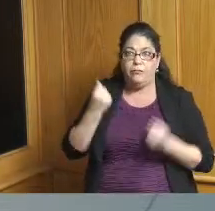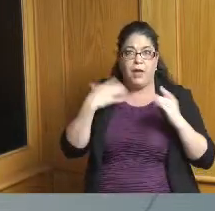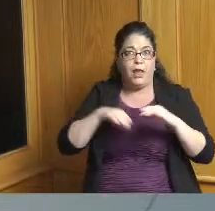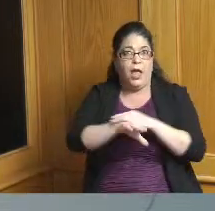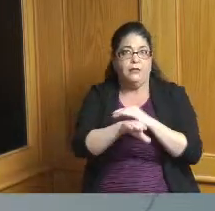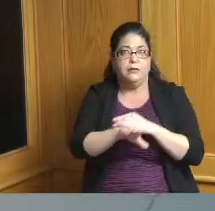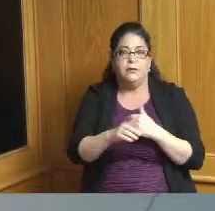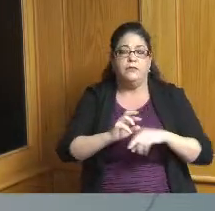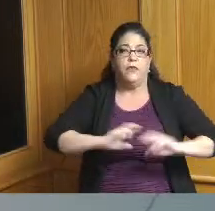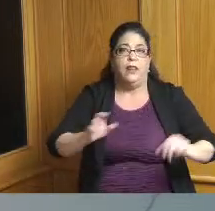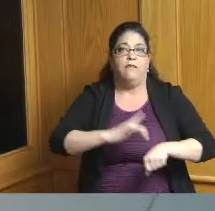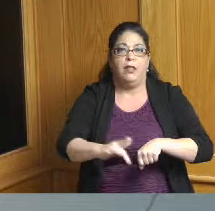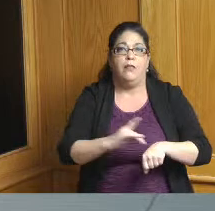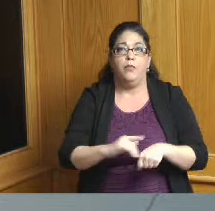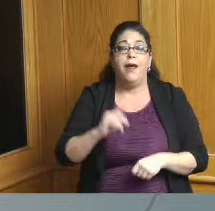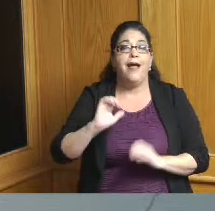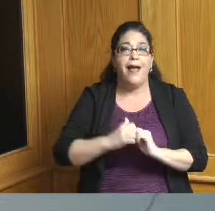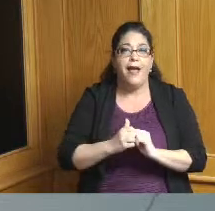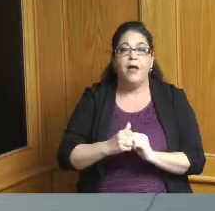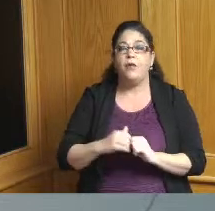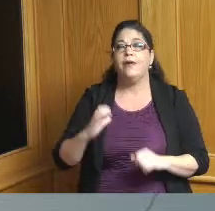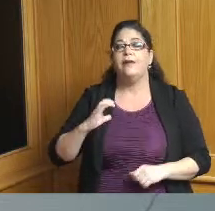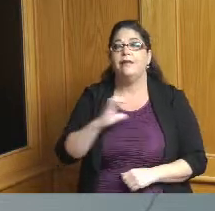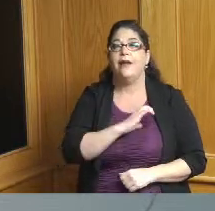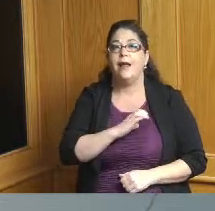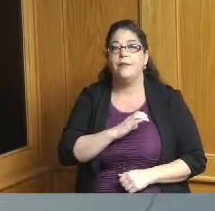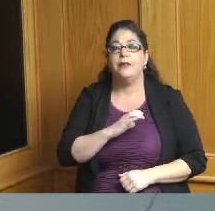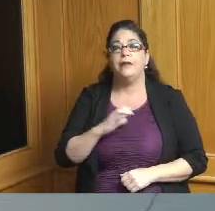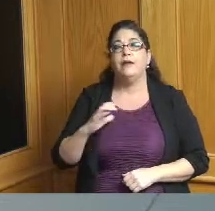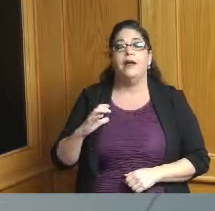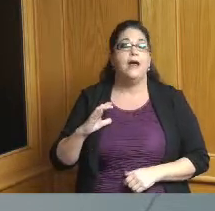made possible through the County Commissioners in the test and protect program folks are out